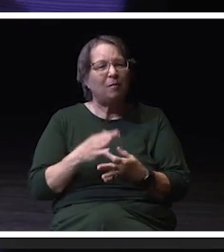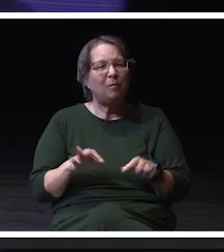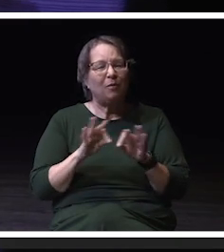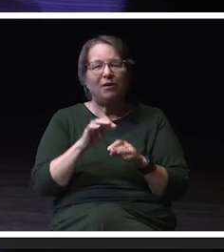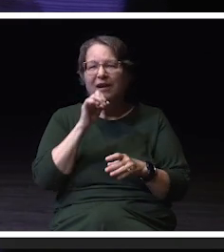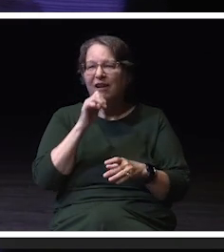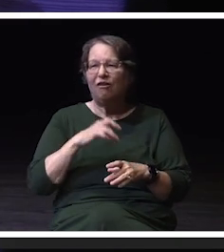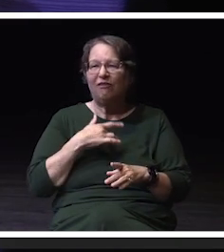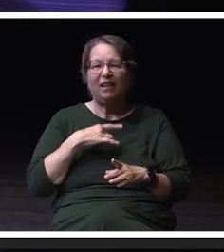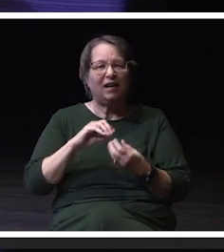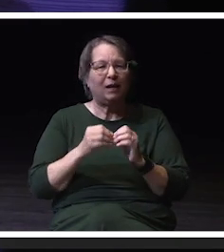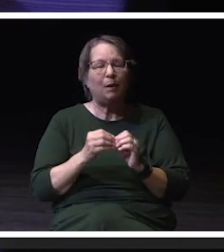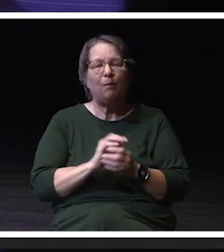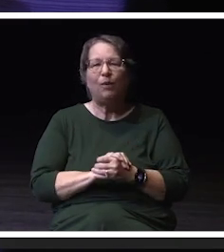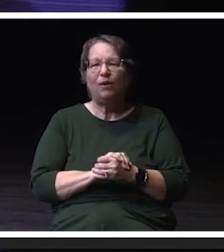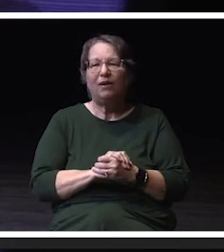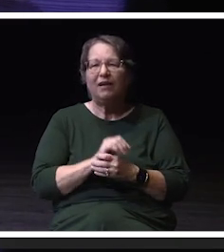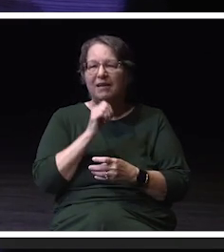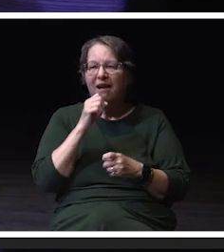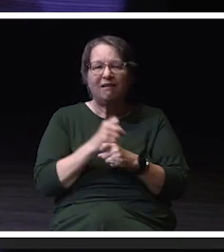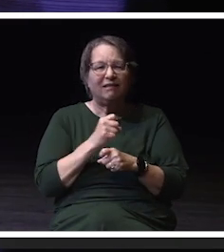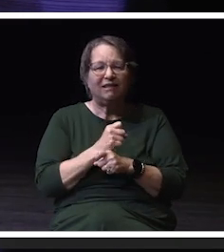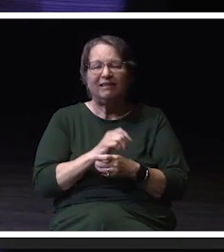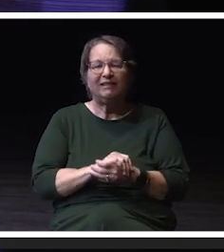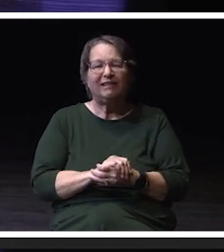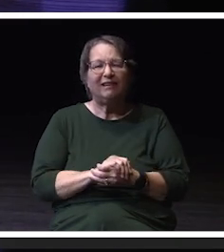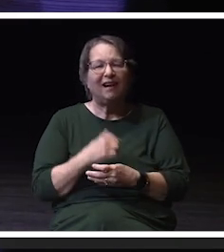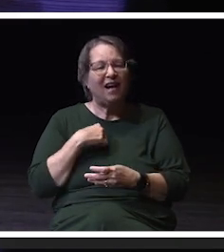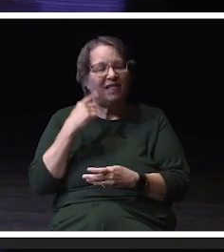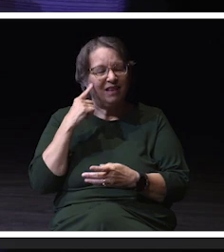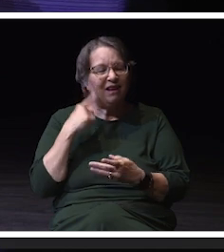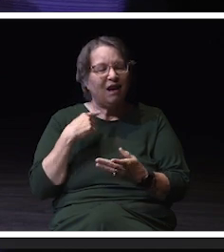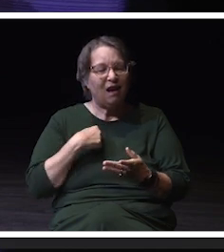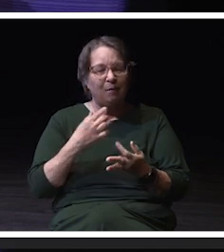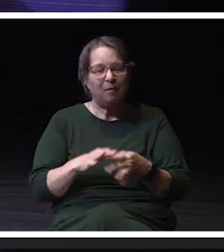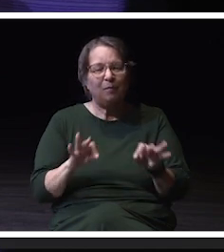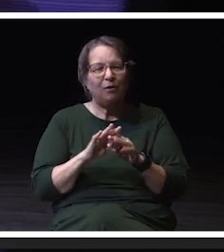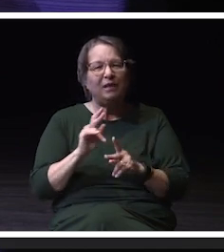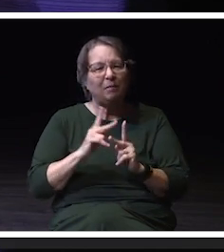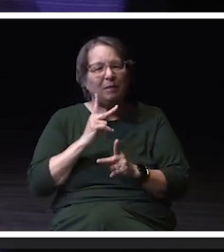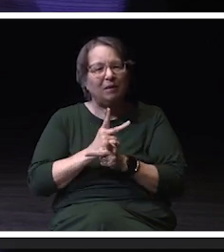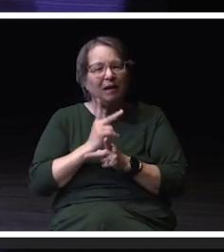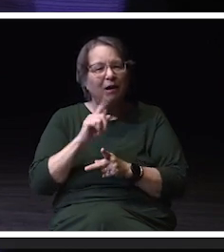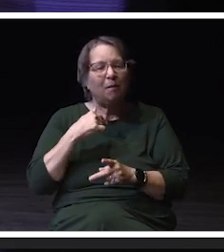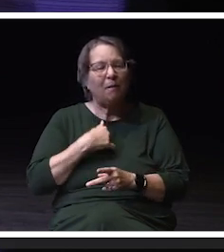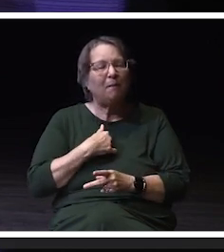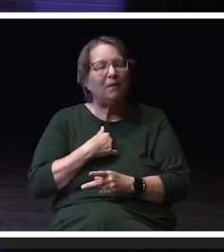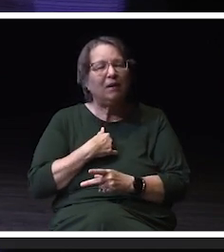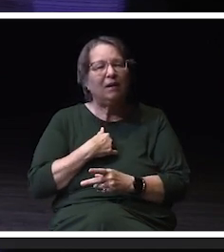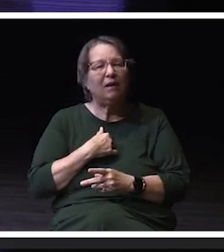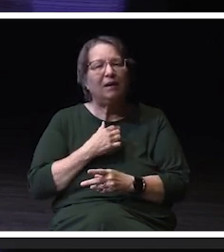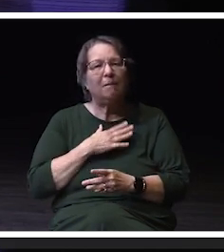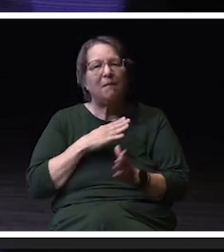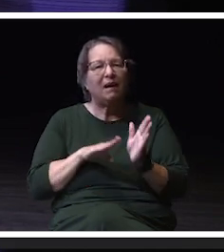I don't feel like a statistic. I feel like I genuinely matter. I feel like the people here truly care about me. They care about my growth. They care about my development